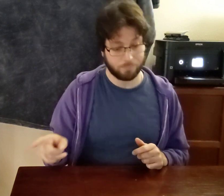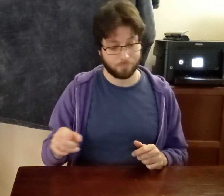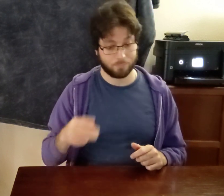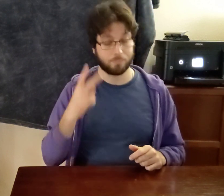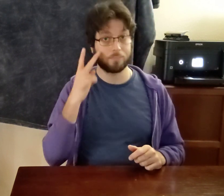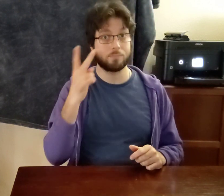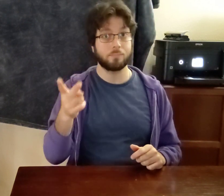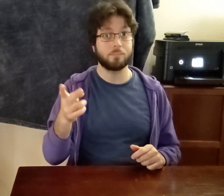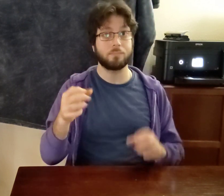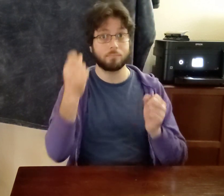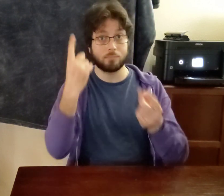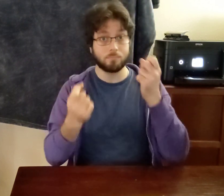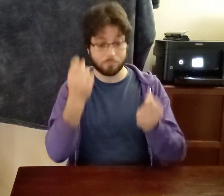IX-he SEE POPCORN